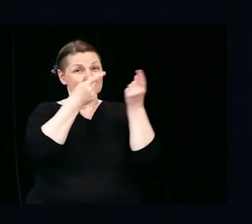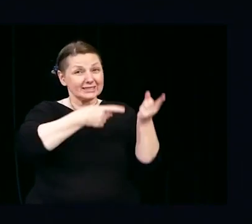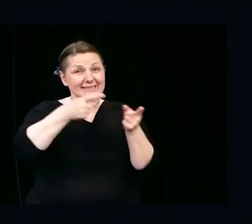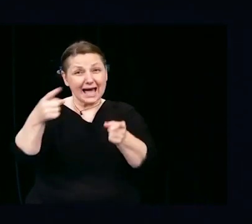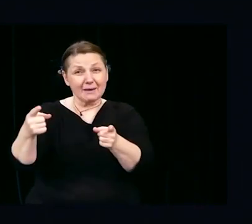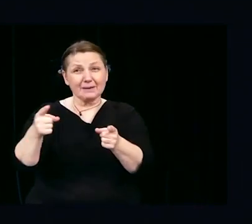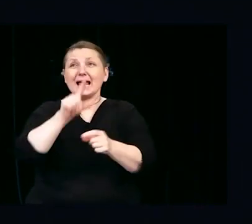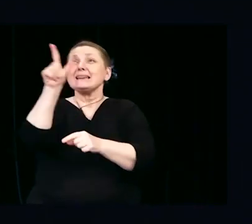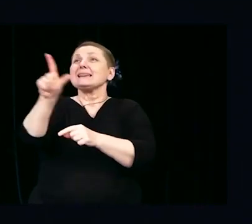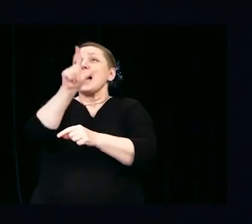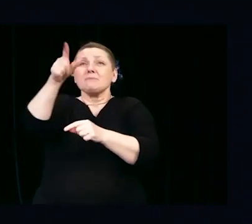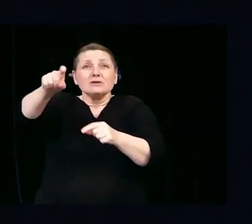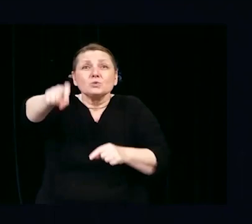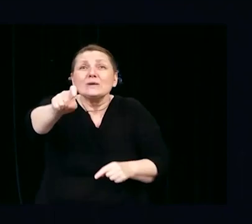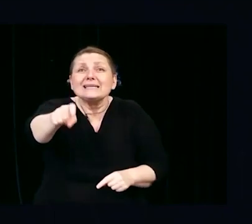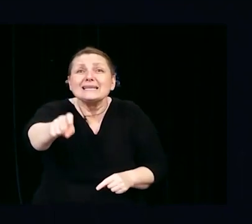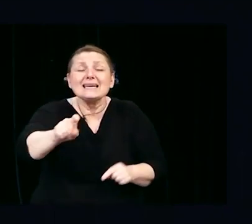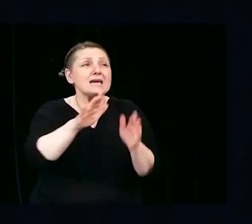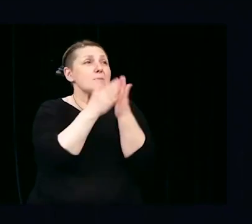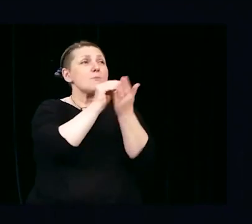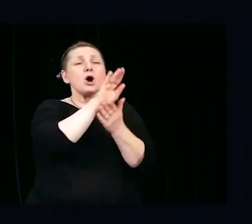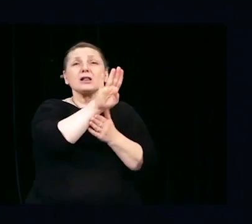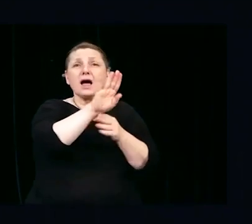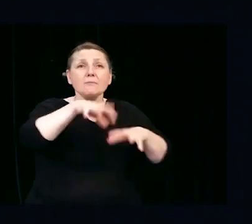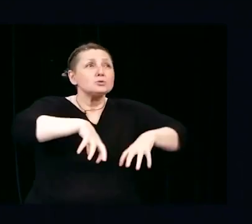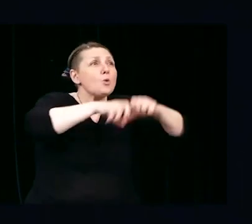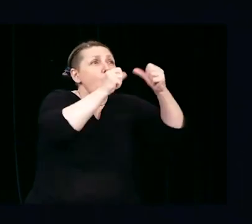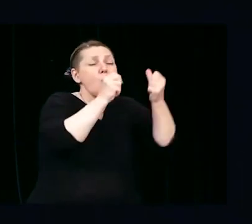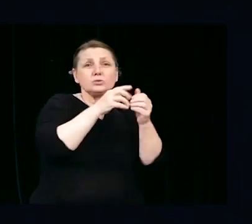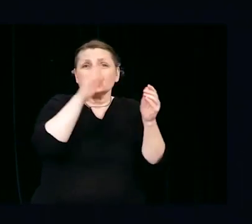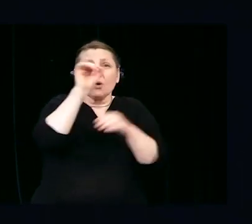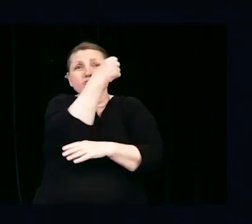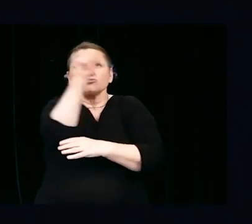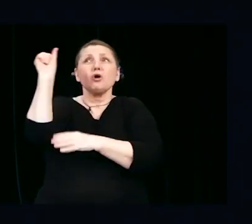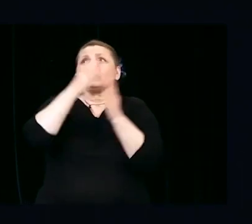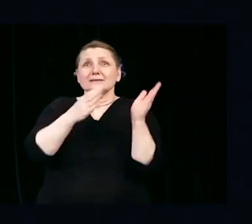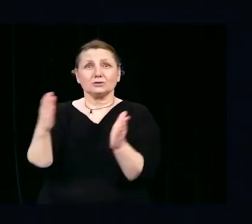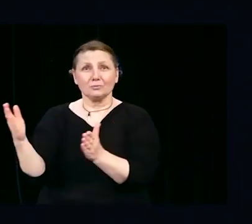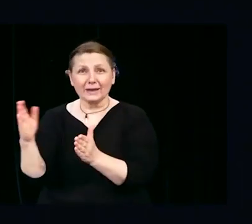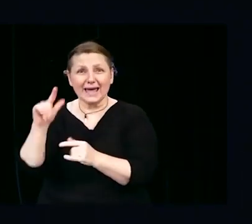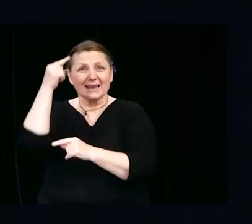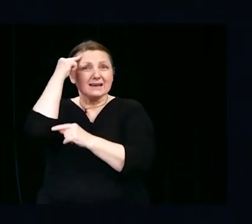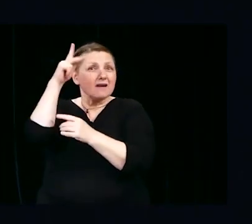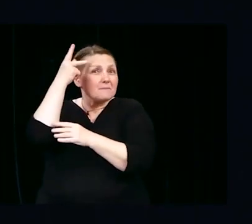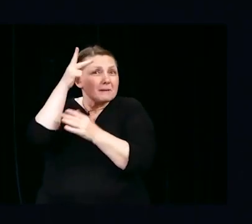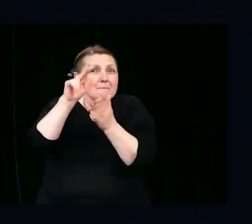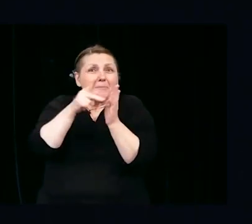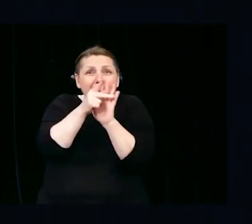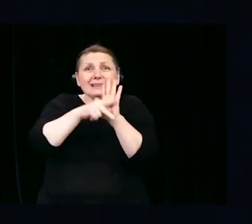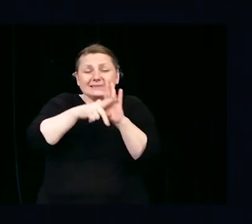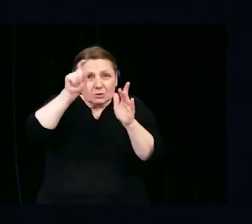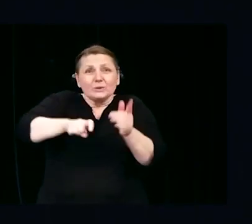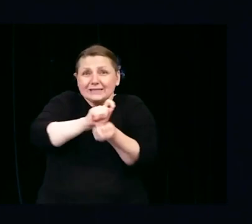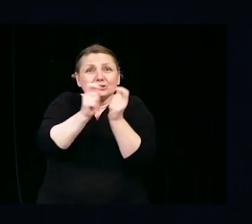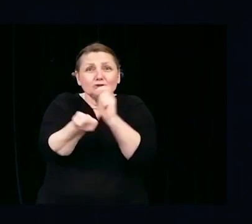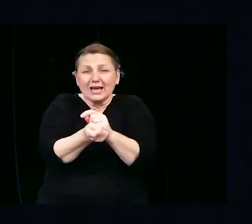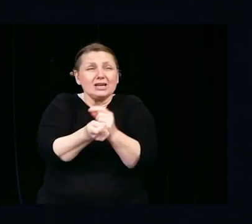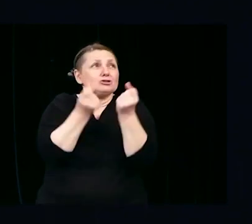to build, book clubs to host, protests to plan, government policies to change, peer support groups to run,